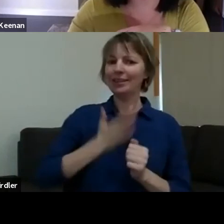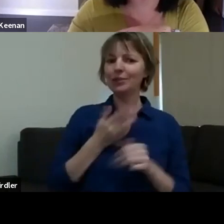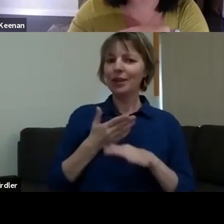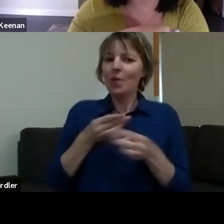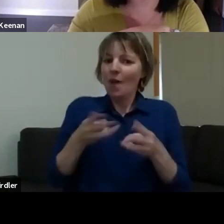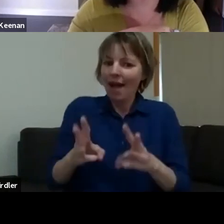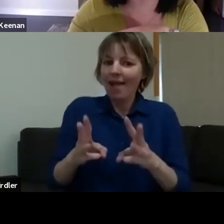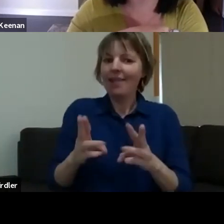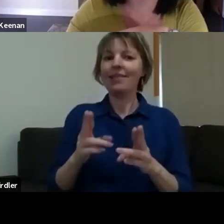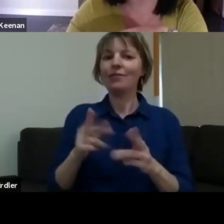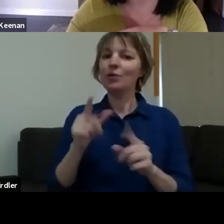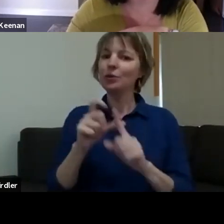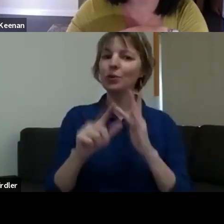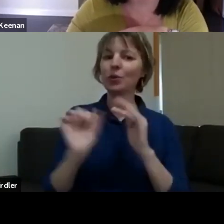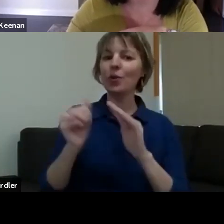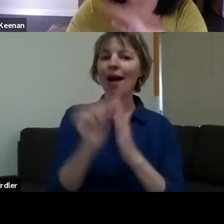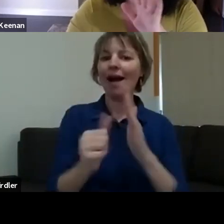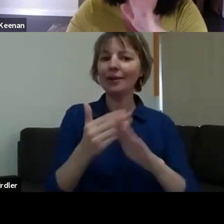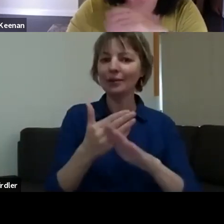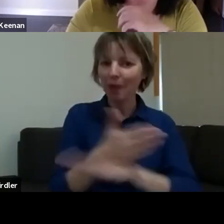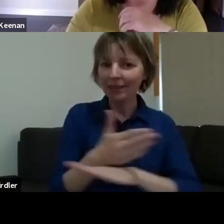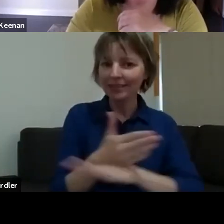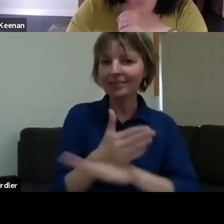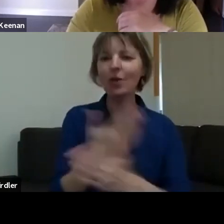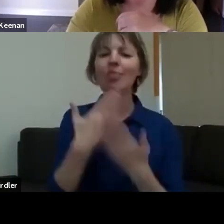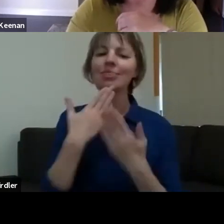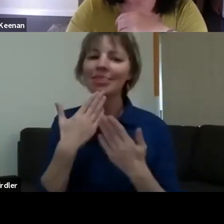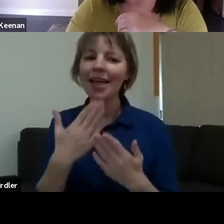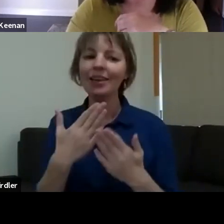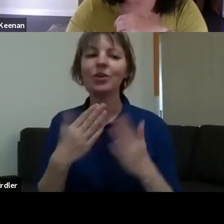Christopher, Vanessa and Mahony for joining us. It's been a really